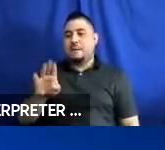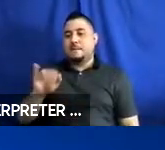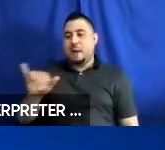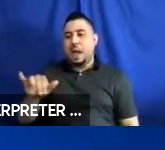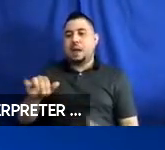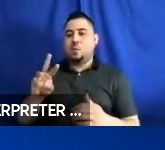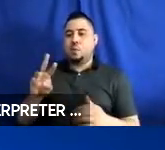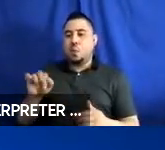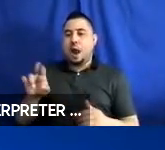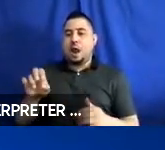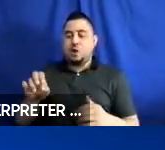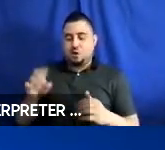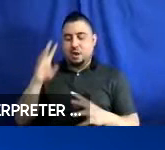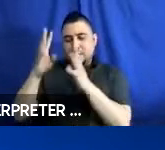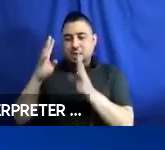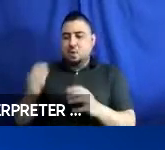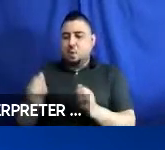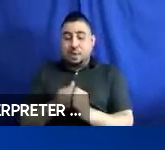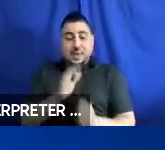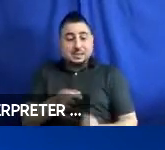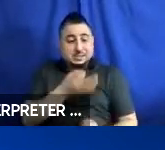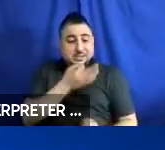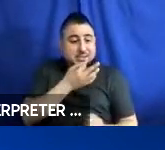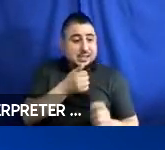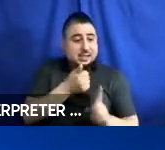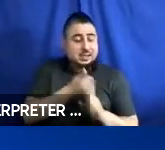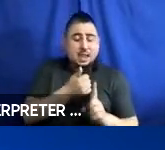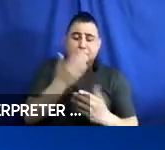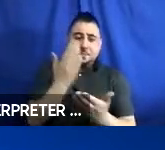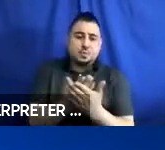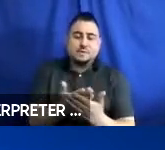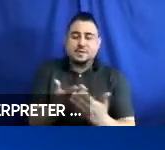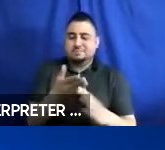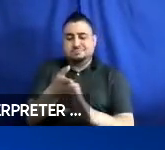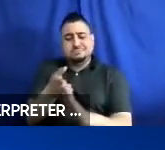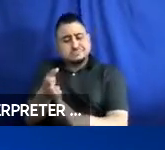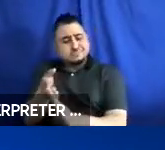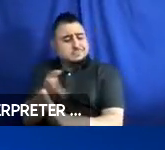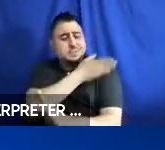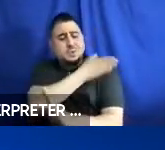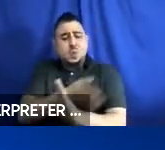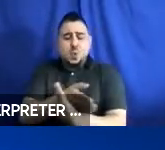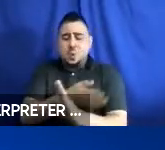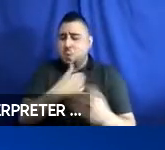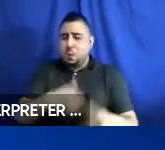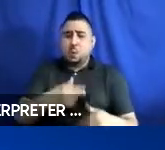technical expertise, Brillhart has a proven history of team management, and has successfully